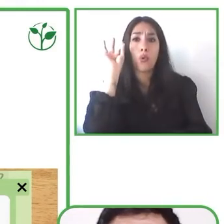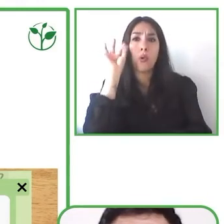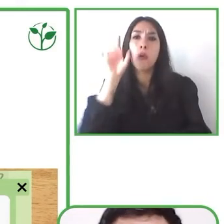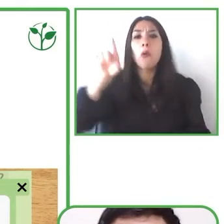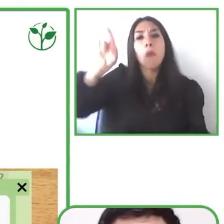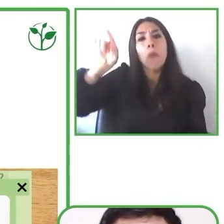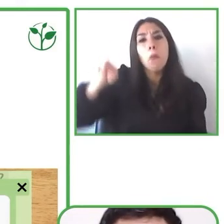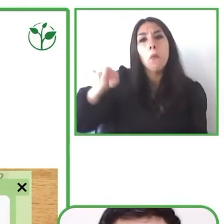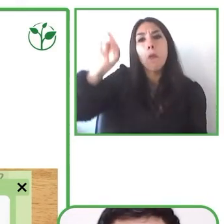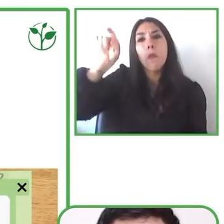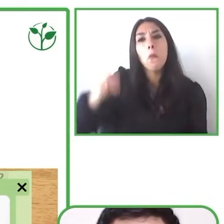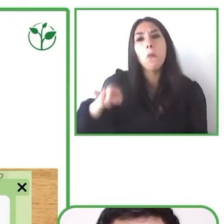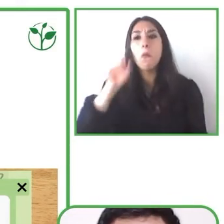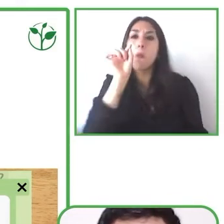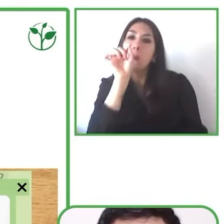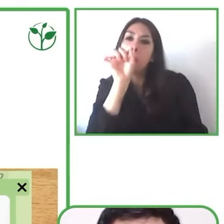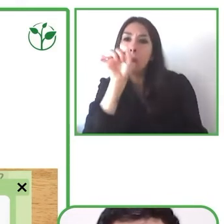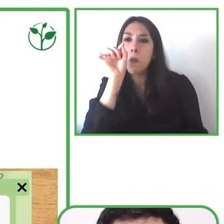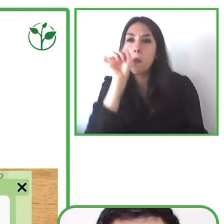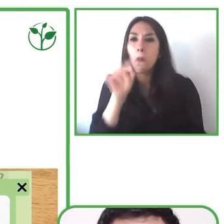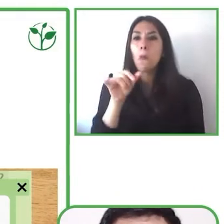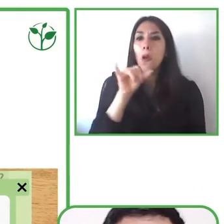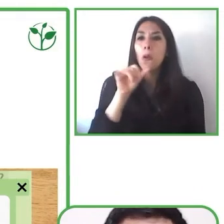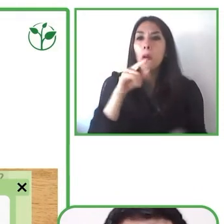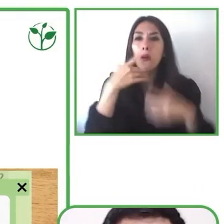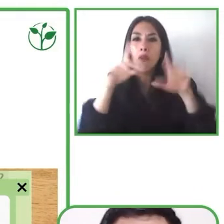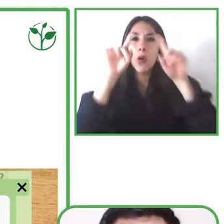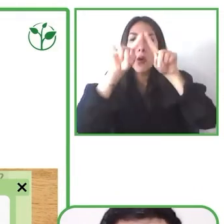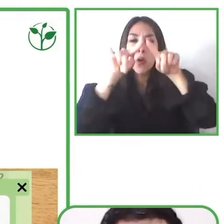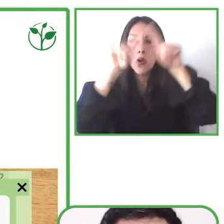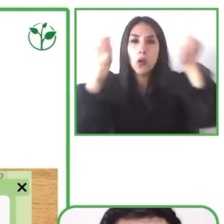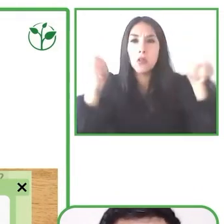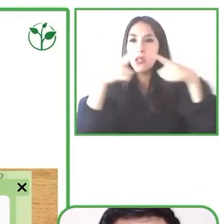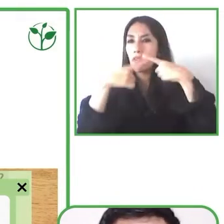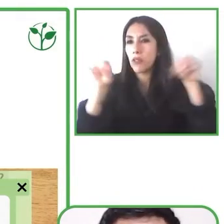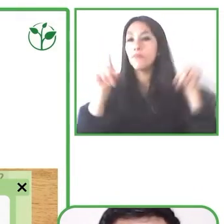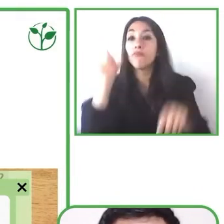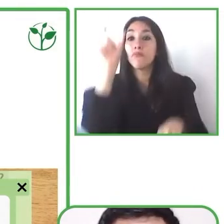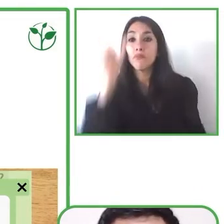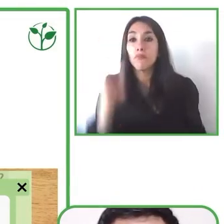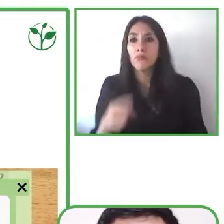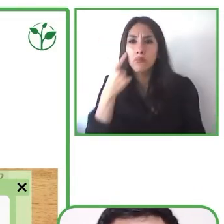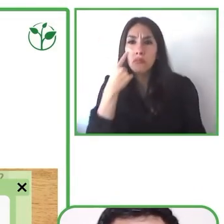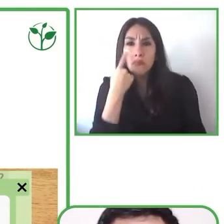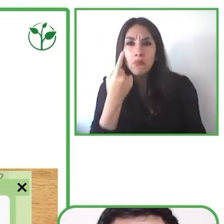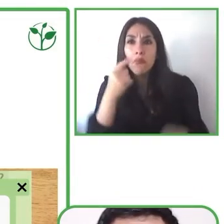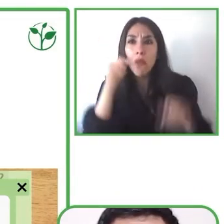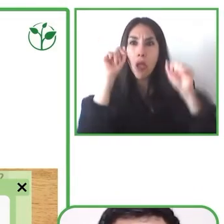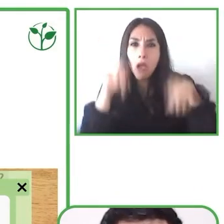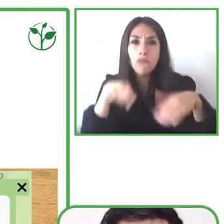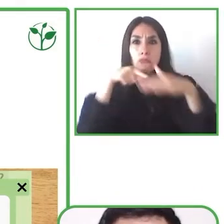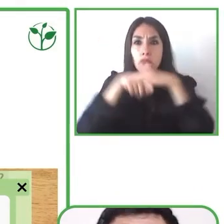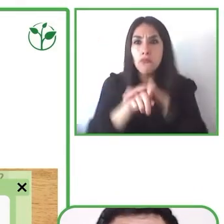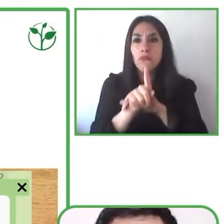and the system showed us some pre-loaded words but there is always the possibility to